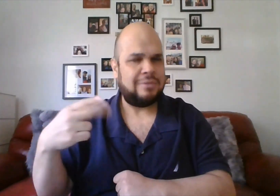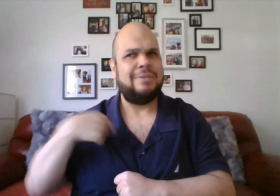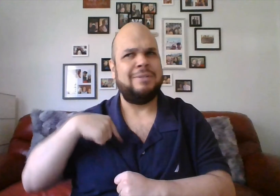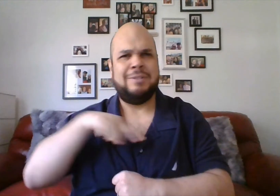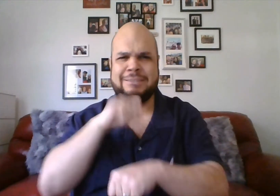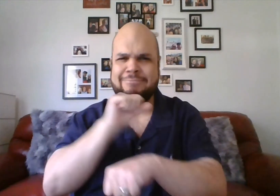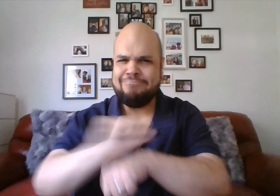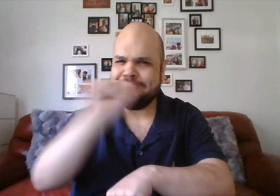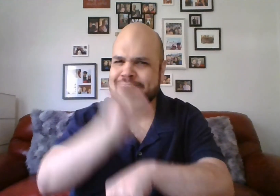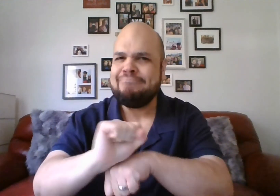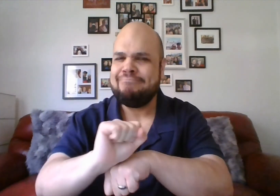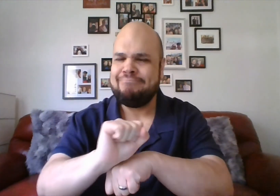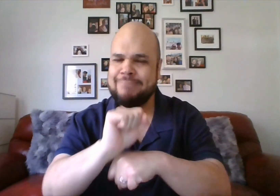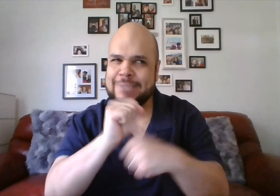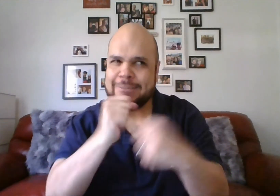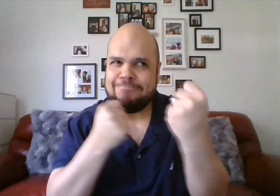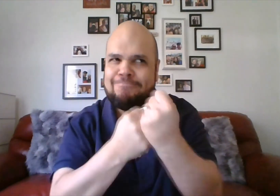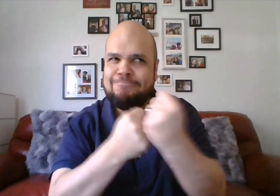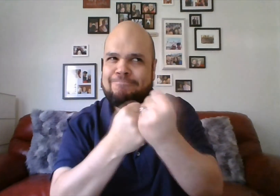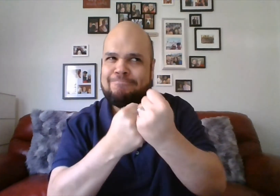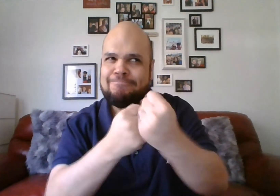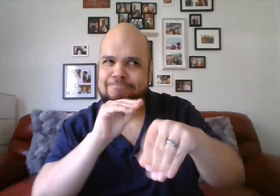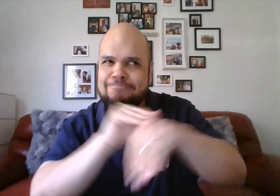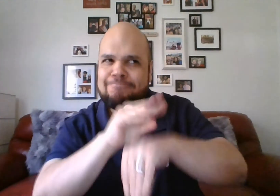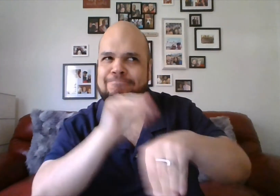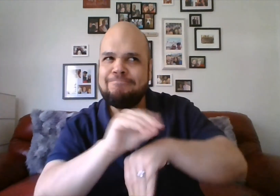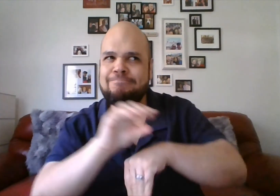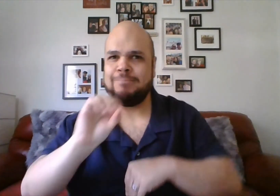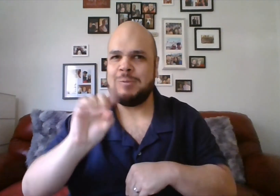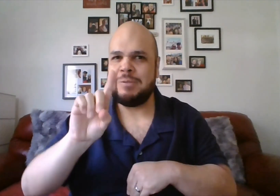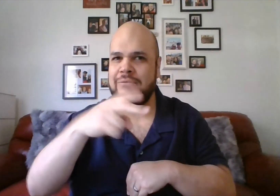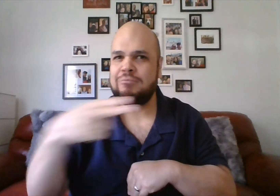have been supporting and advising the Governor's Office of the Deaf and Hard of Hearing.